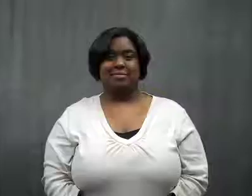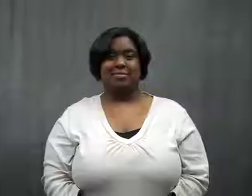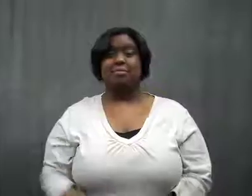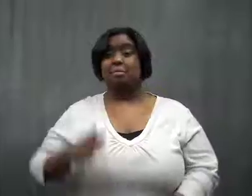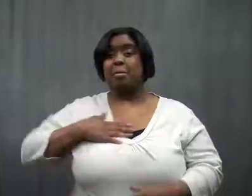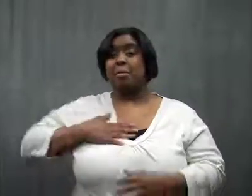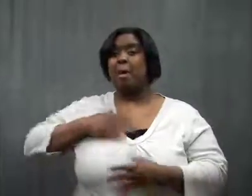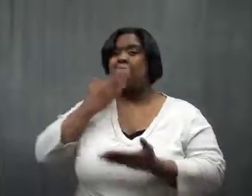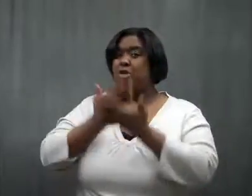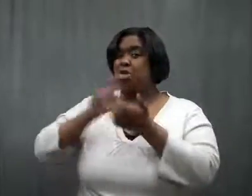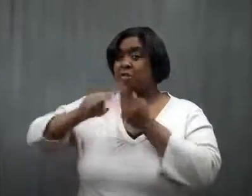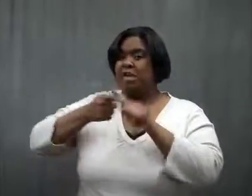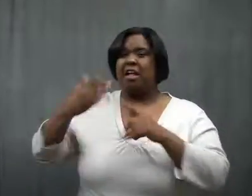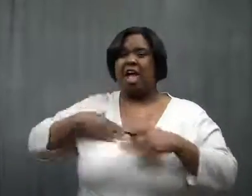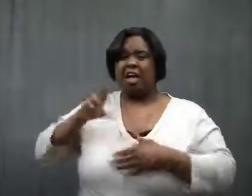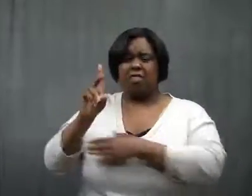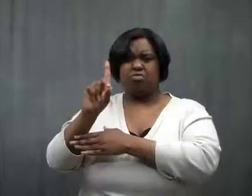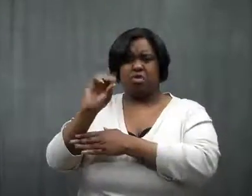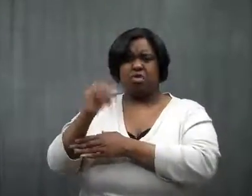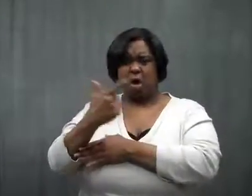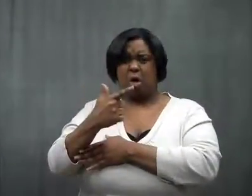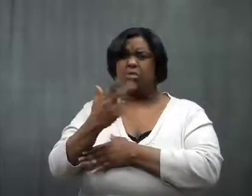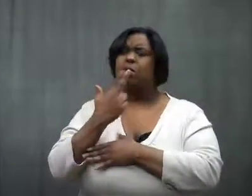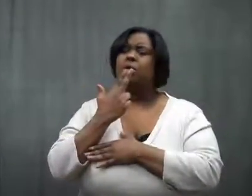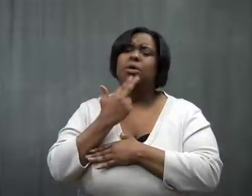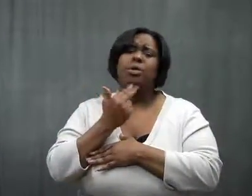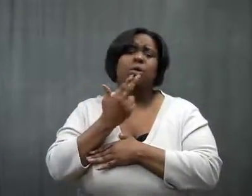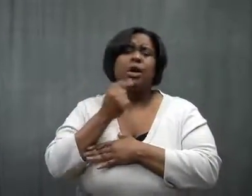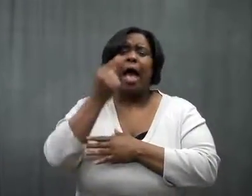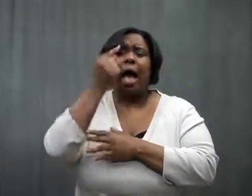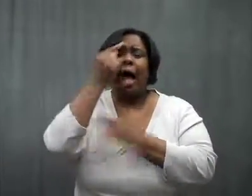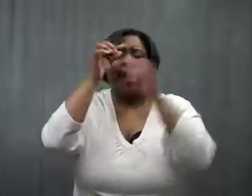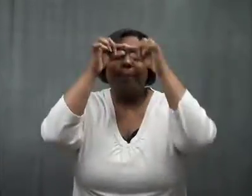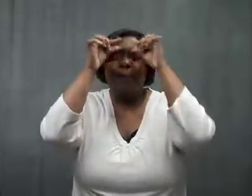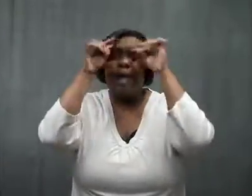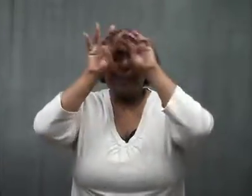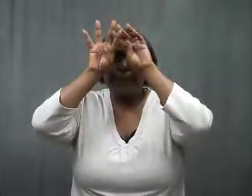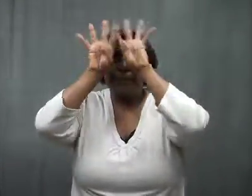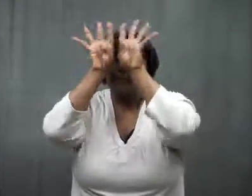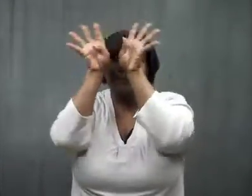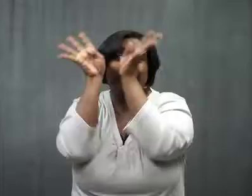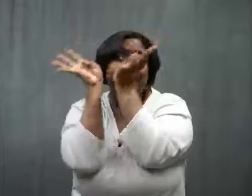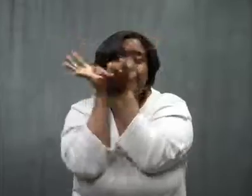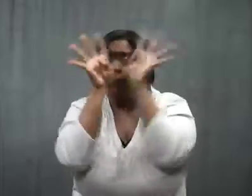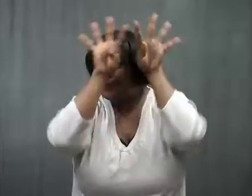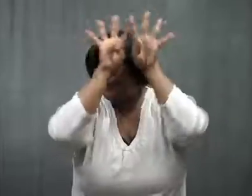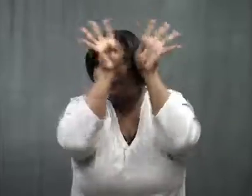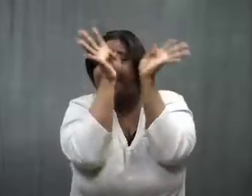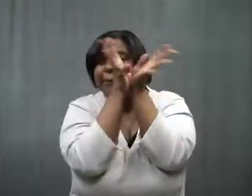My good friend has a dog. It is so cute! The eyebrows go all the way around the eyes,